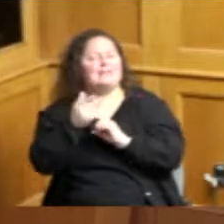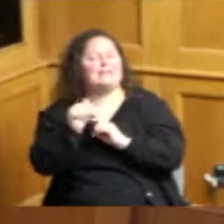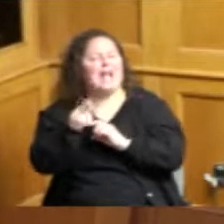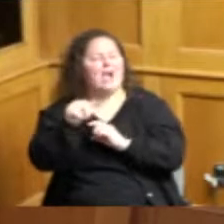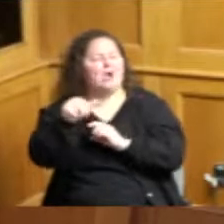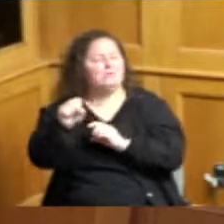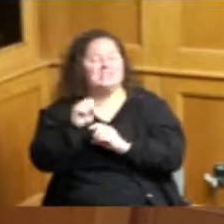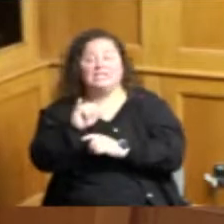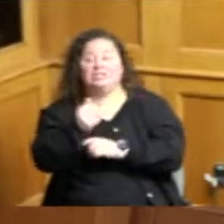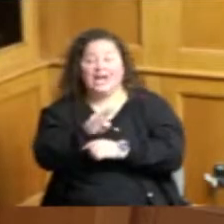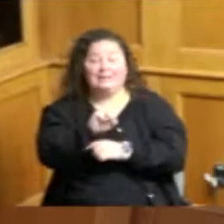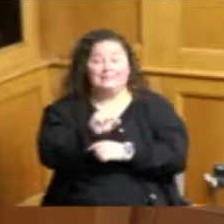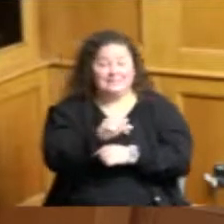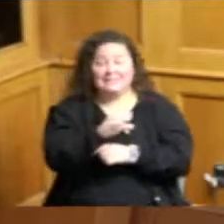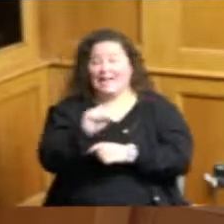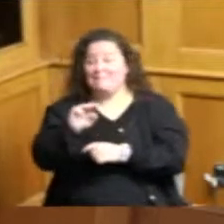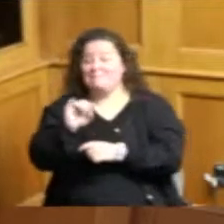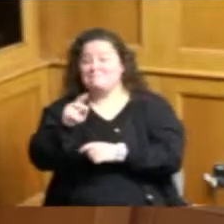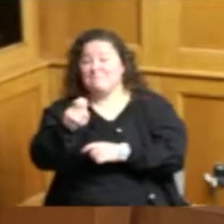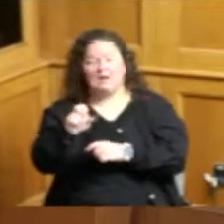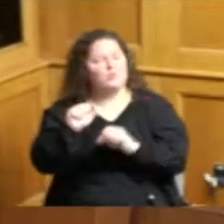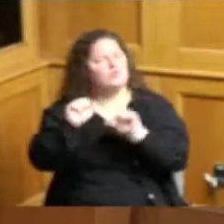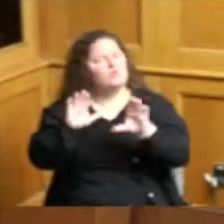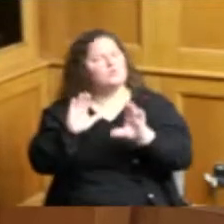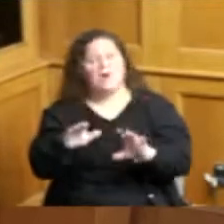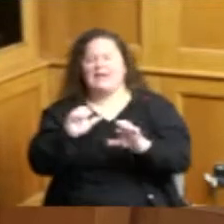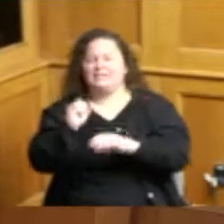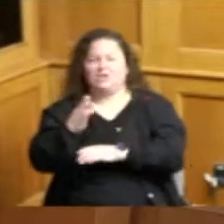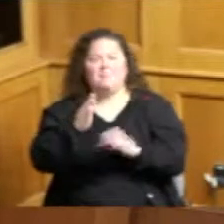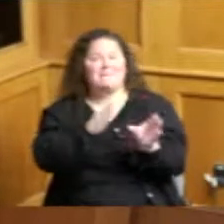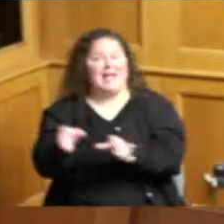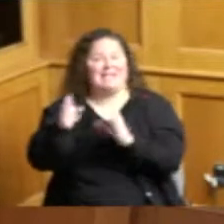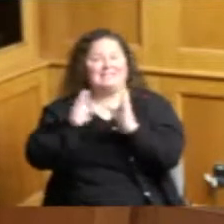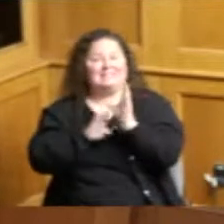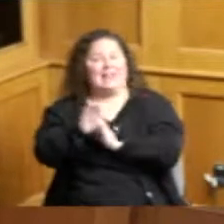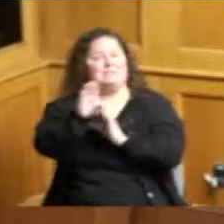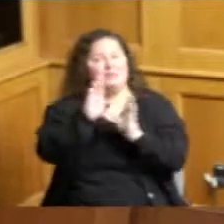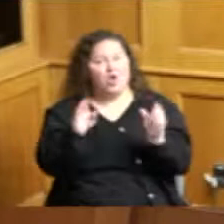fantastic job up in the planning and development office as you said Commissioner their entire team